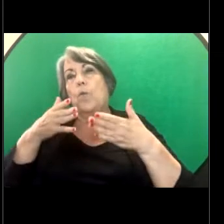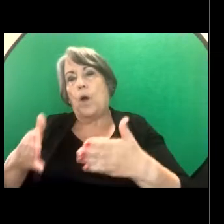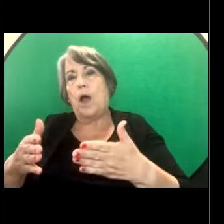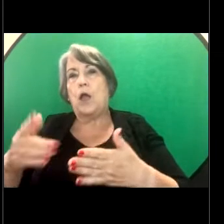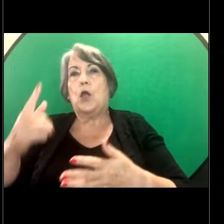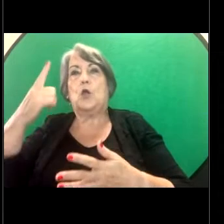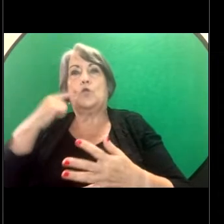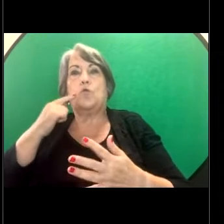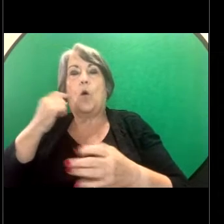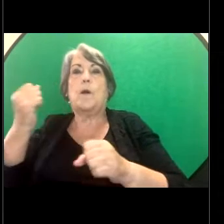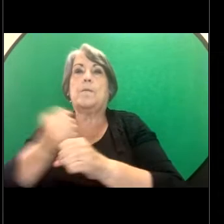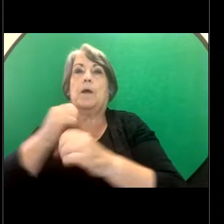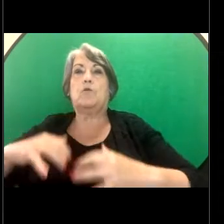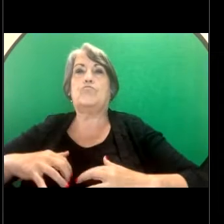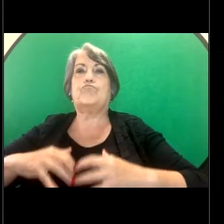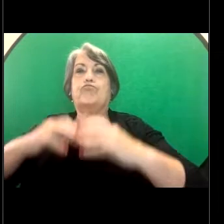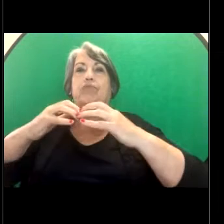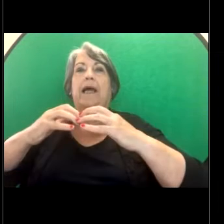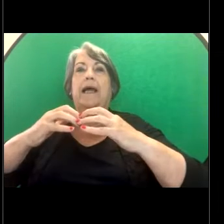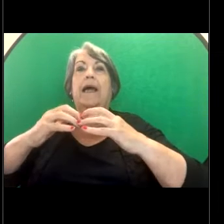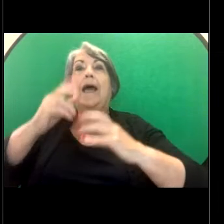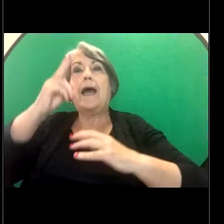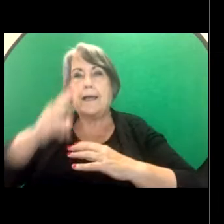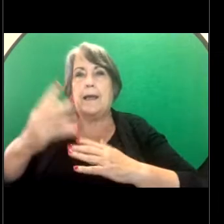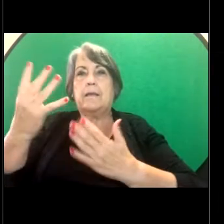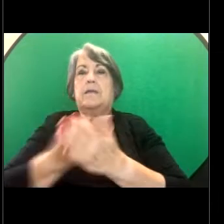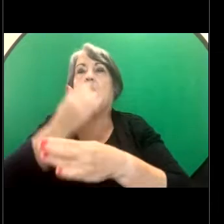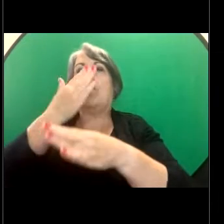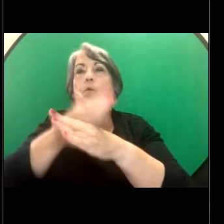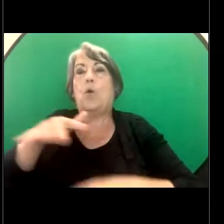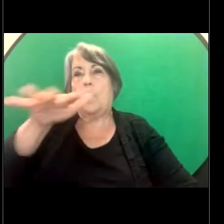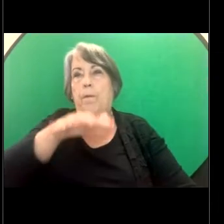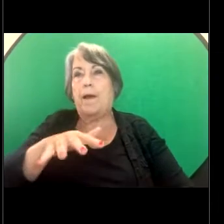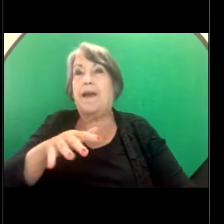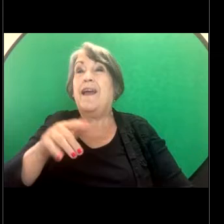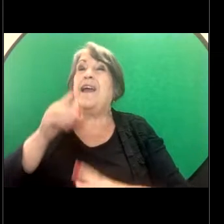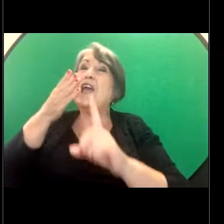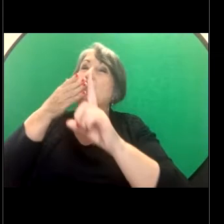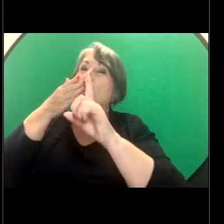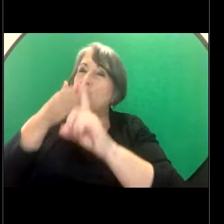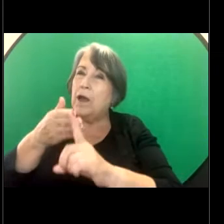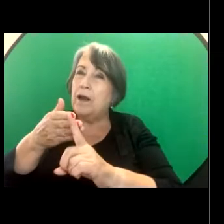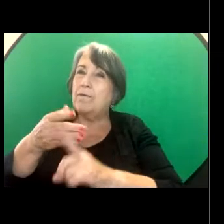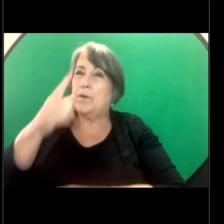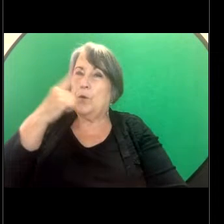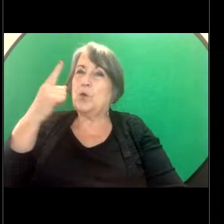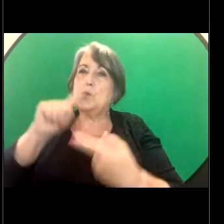safe workplace. So it's most relevant to people who are still employed and who wish to stay in